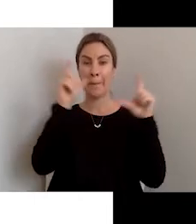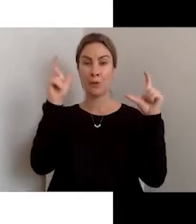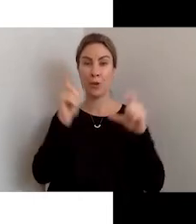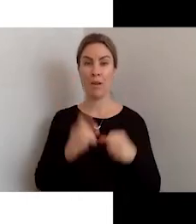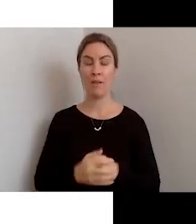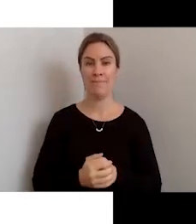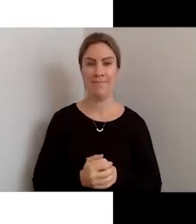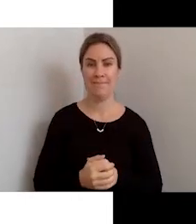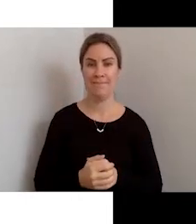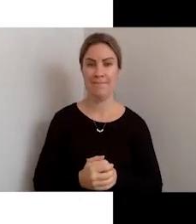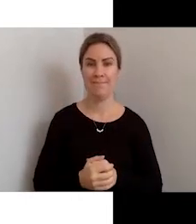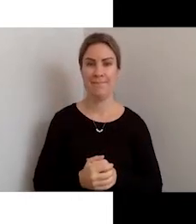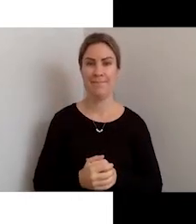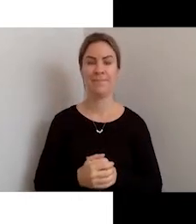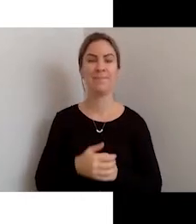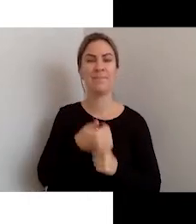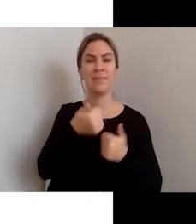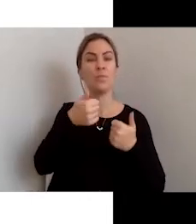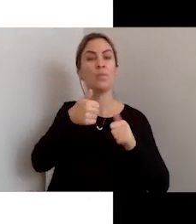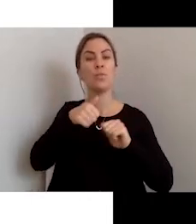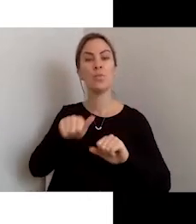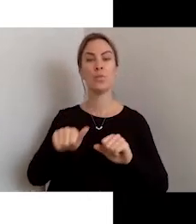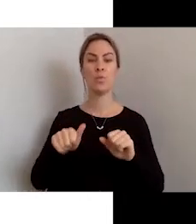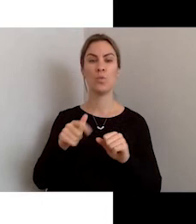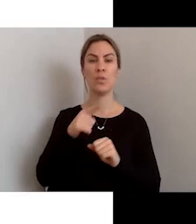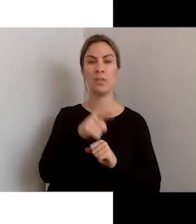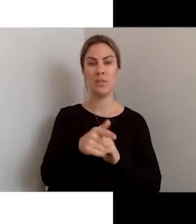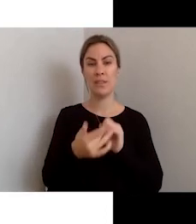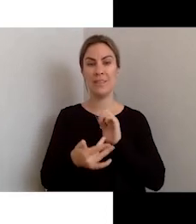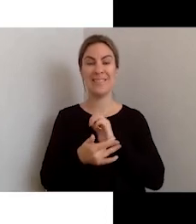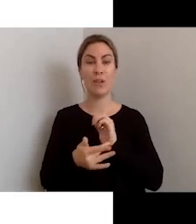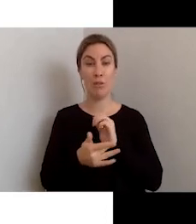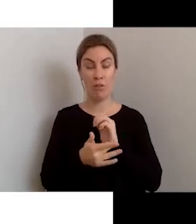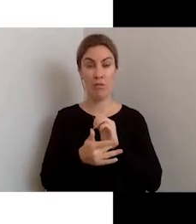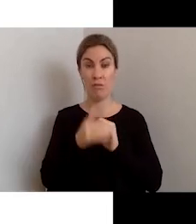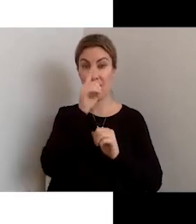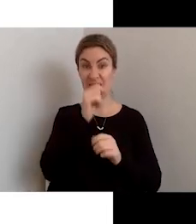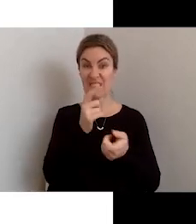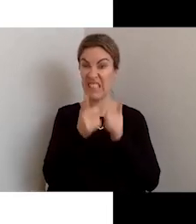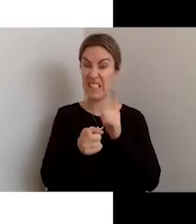Using Flash technology can often exclude users